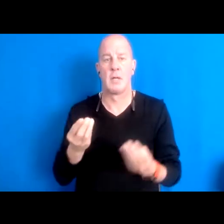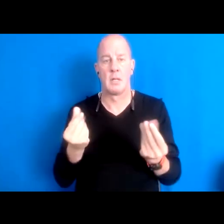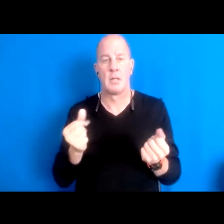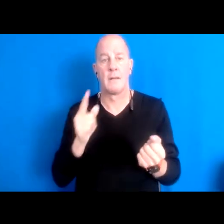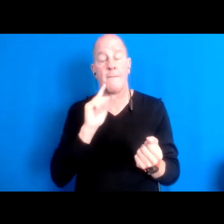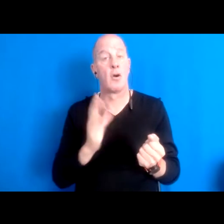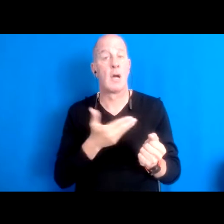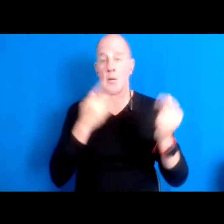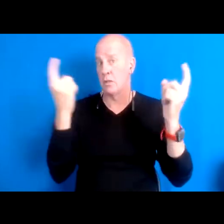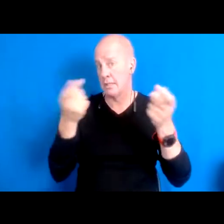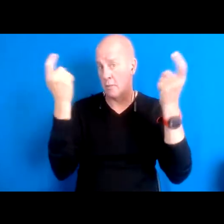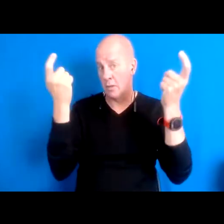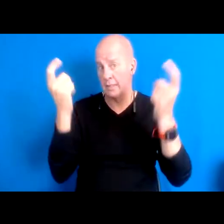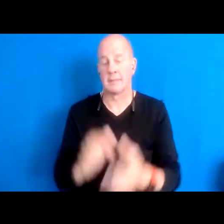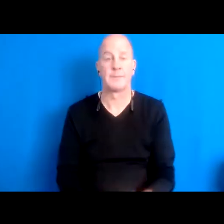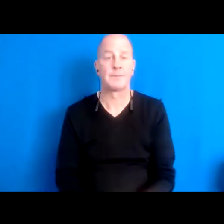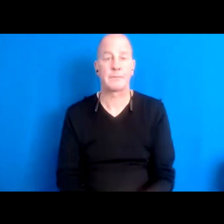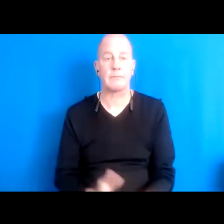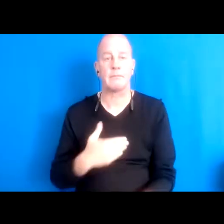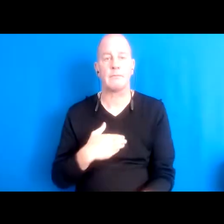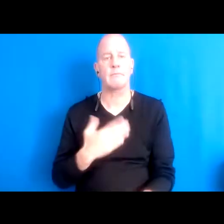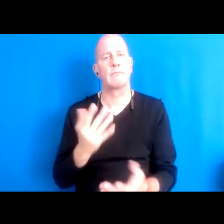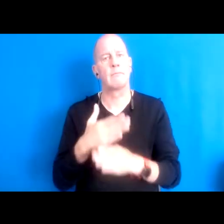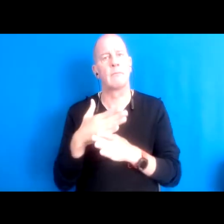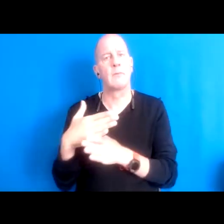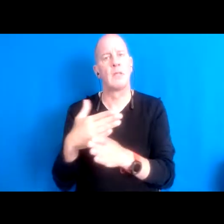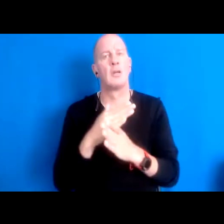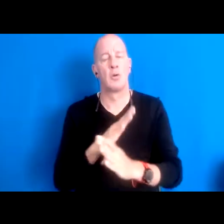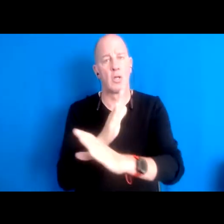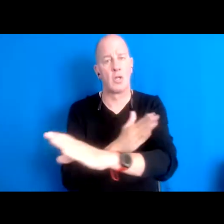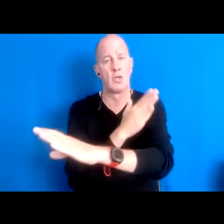15:44:20 And so I just want to share this song that basically says